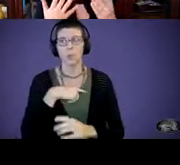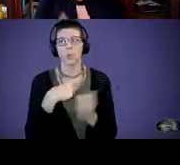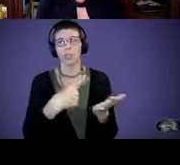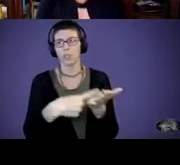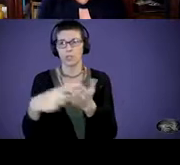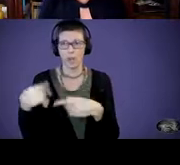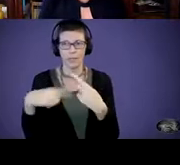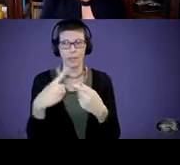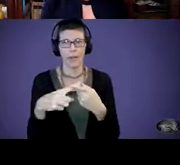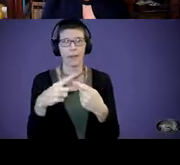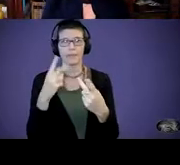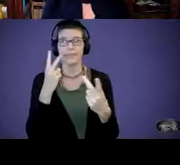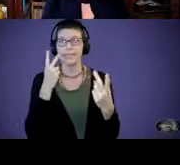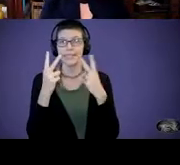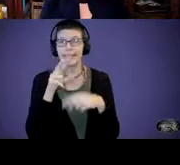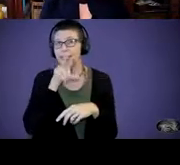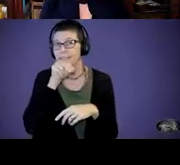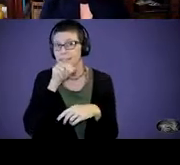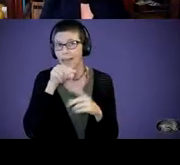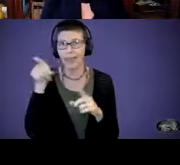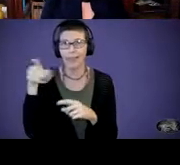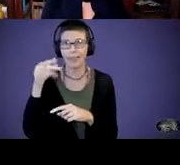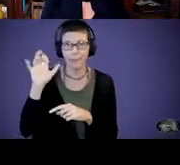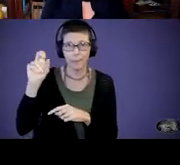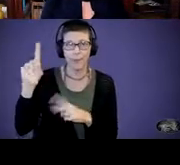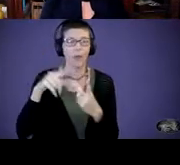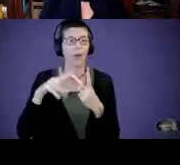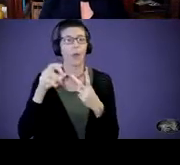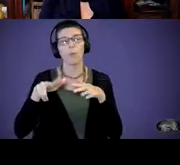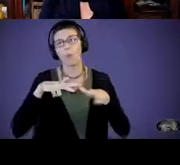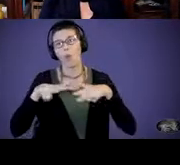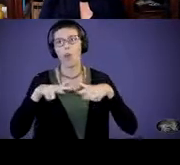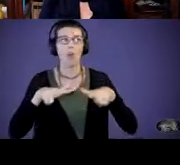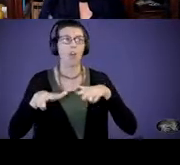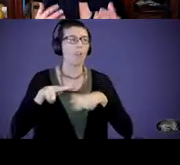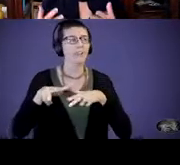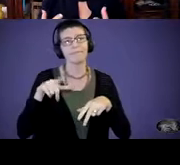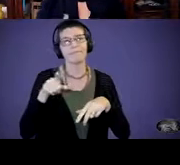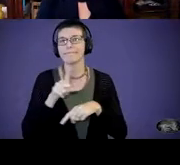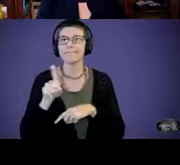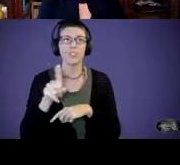seeing a duck at the park or going, taking a walk to the park. We put our child in a swing.